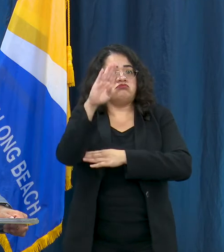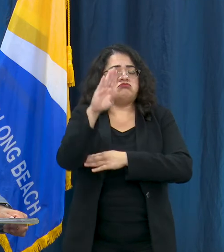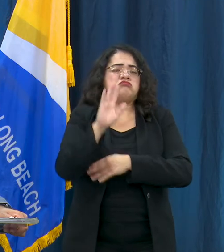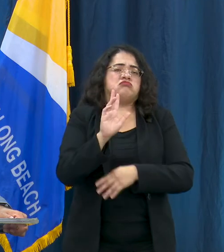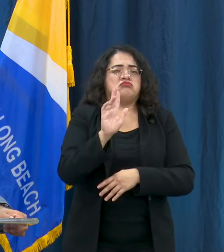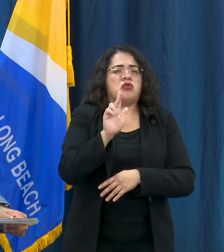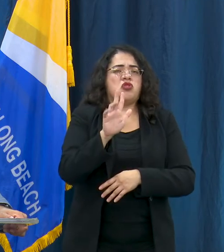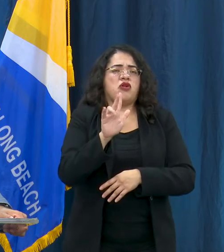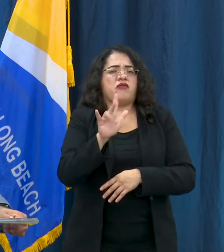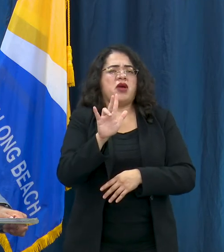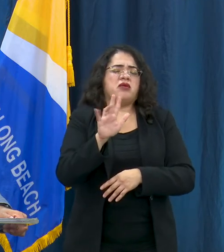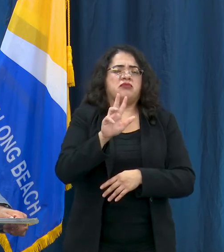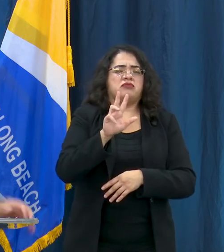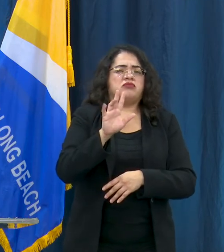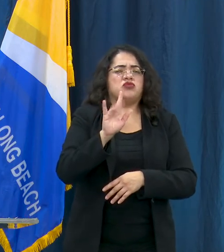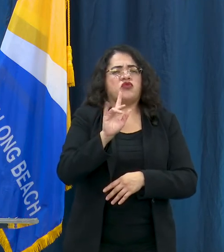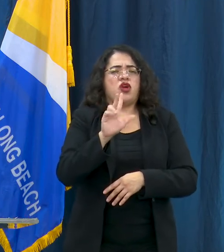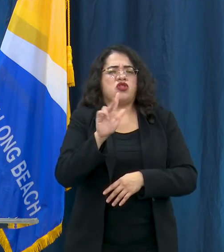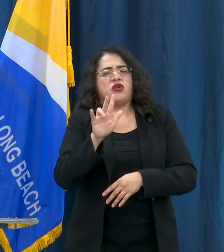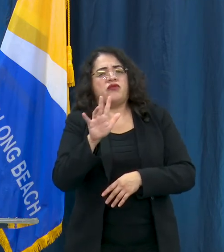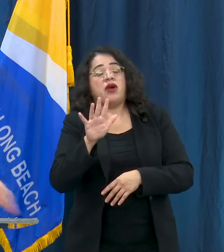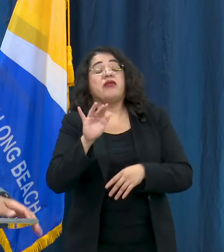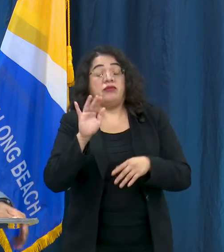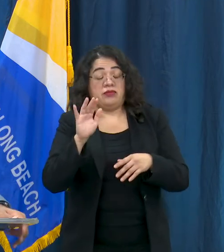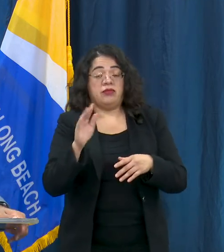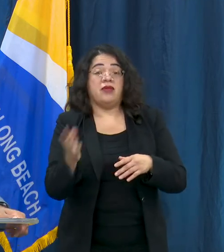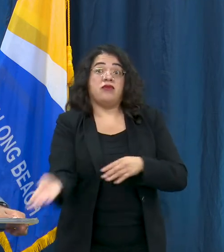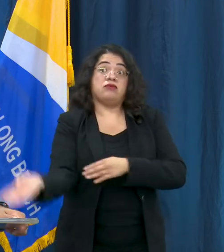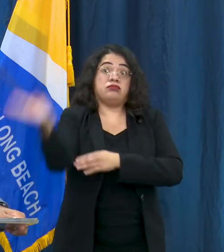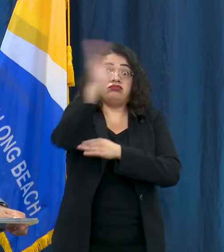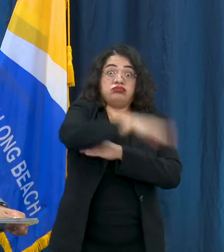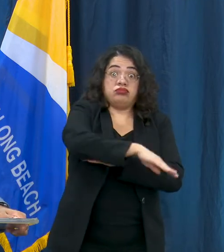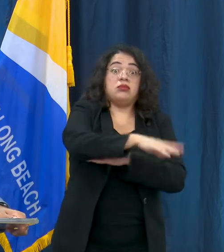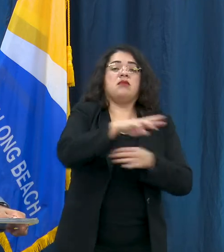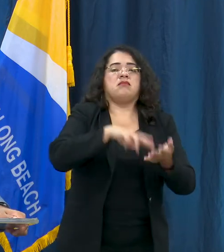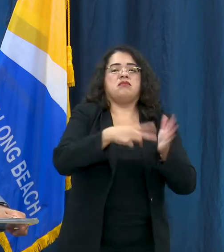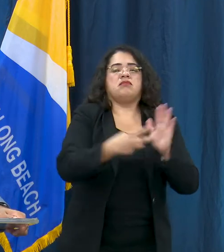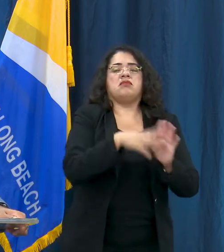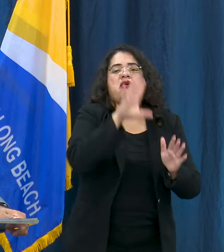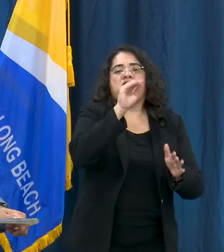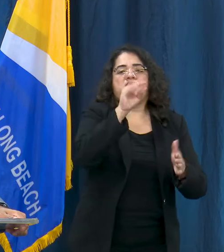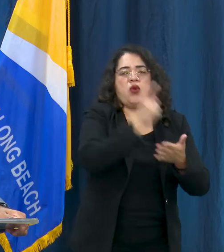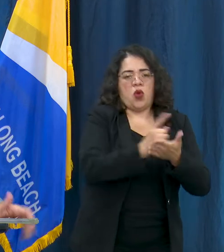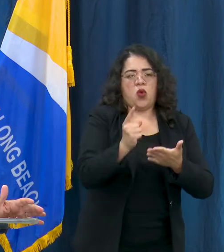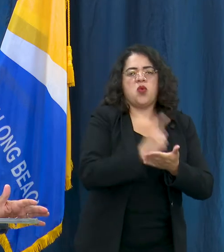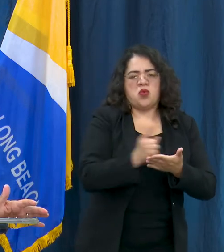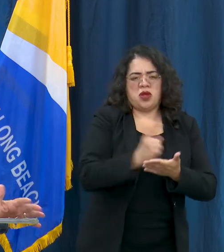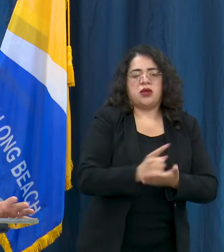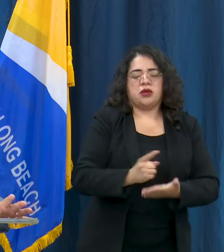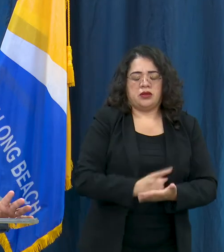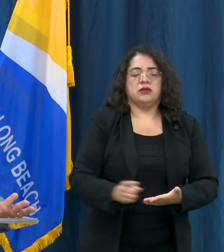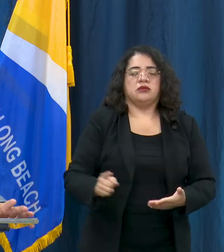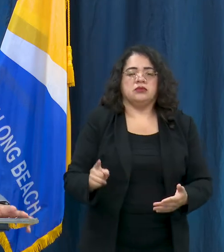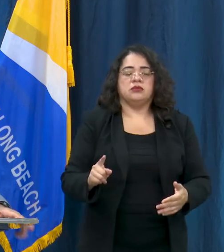programs later today but just to give you some examples these day camps will be opportunities